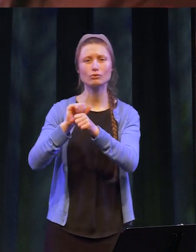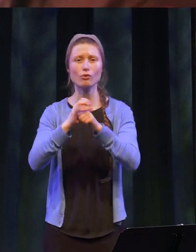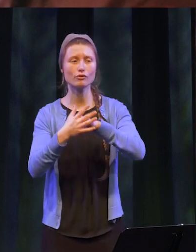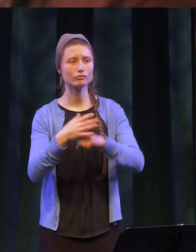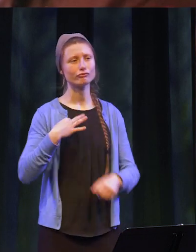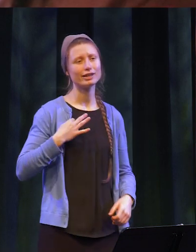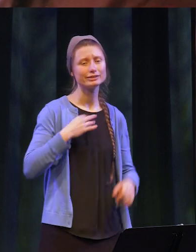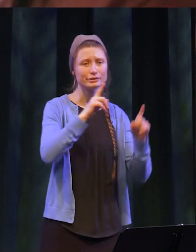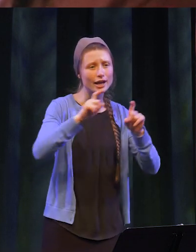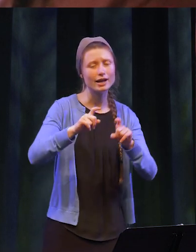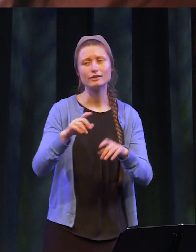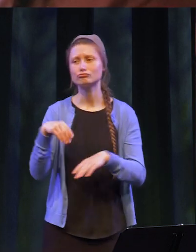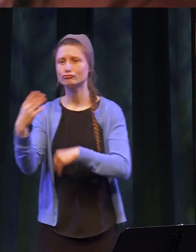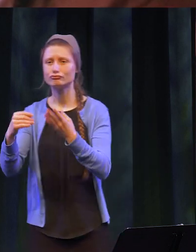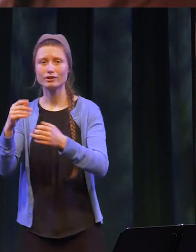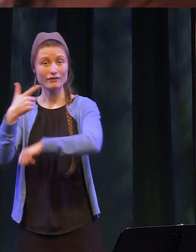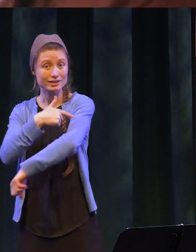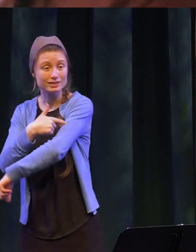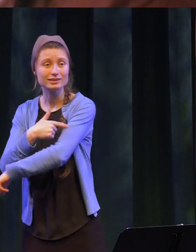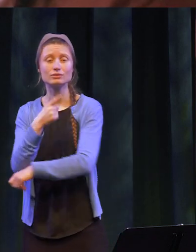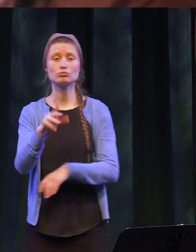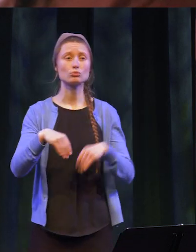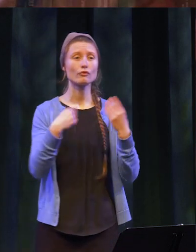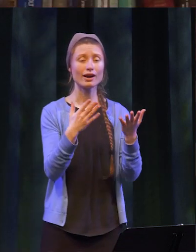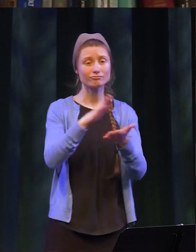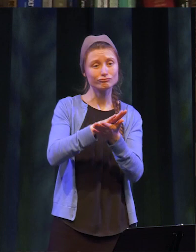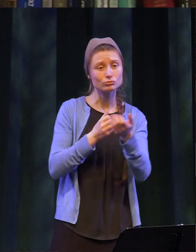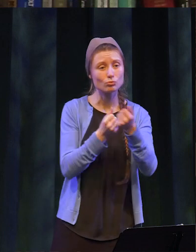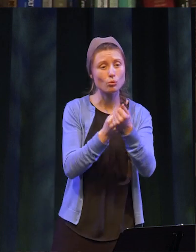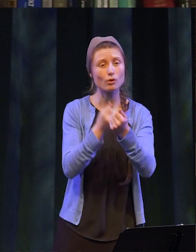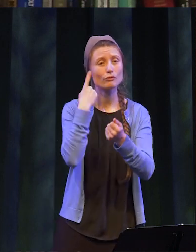testing, to administering vaccines, to providing academic support to those struggling with